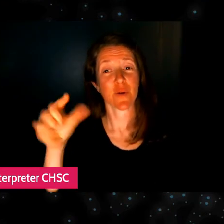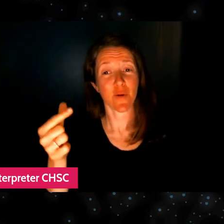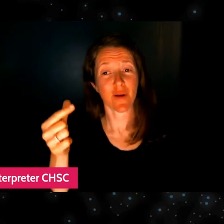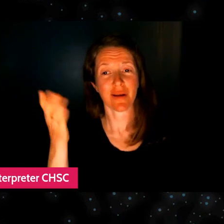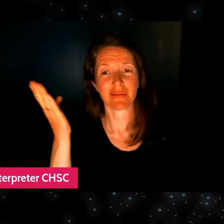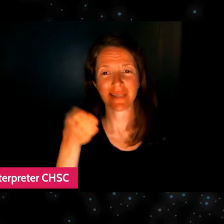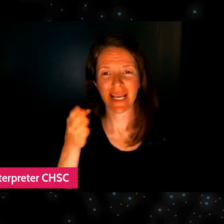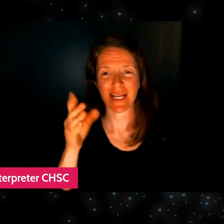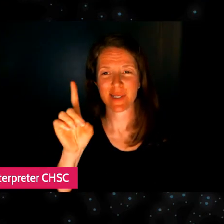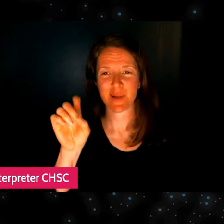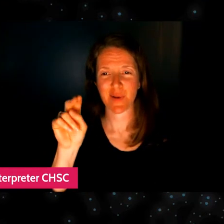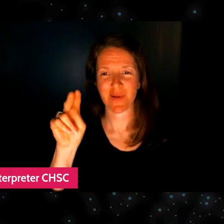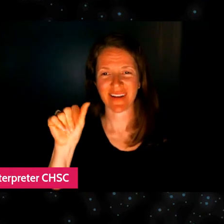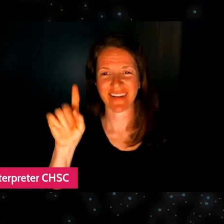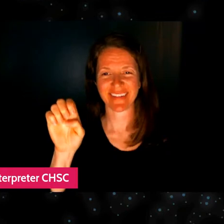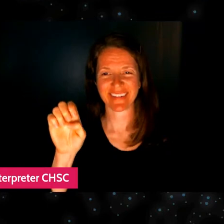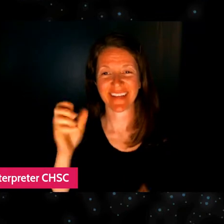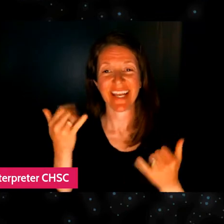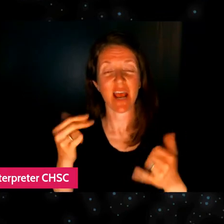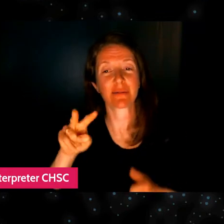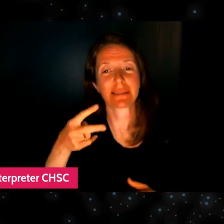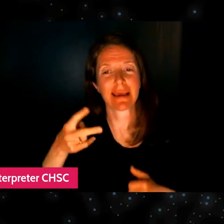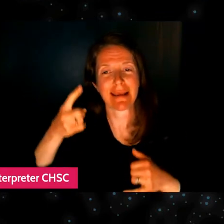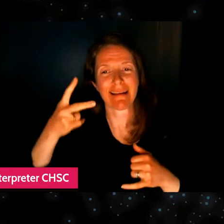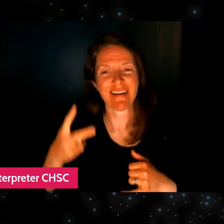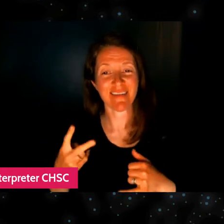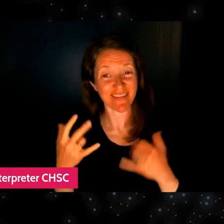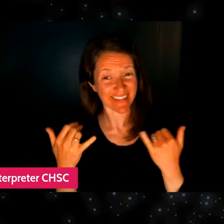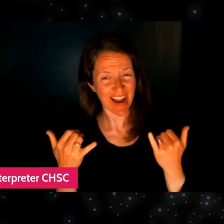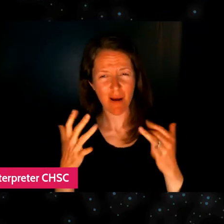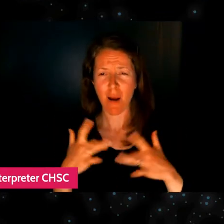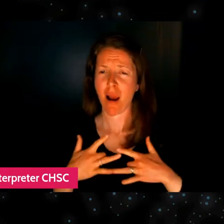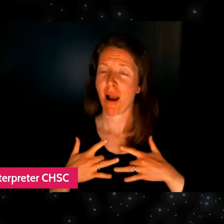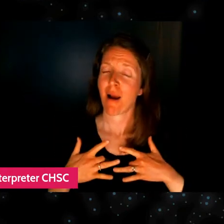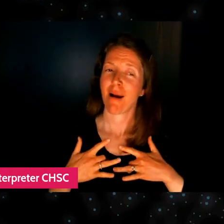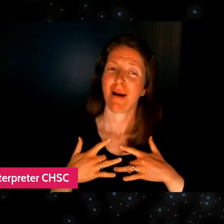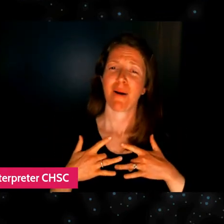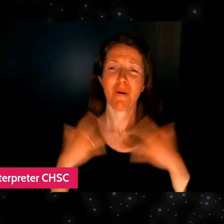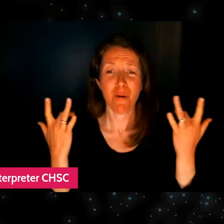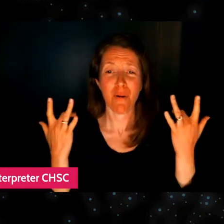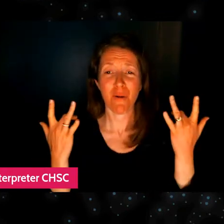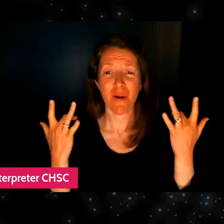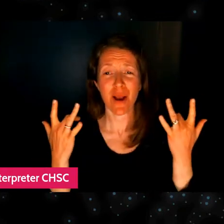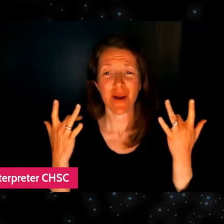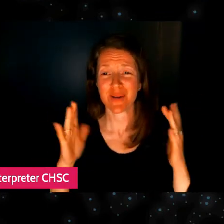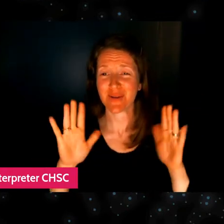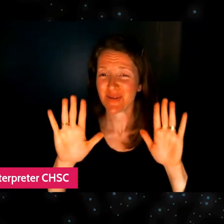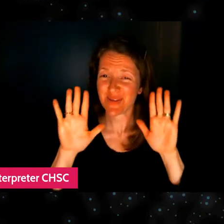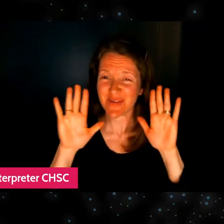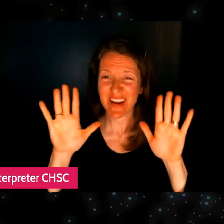And now we're gonna go into the second segment and I'm so thrilled that our great festival friend,